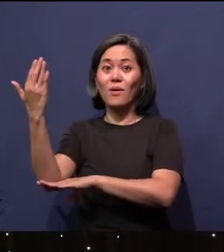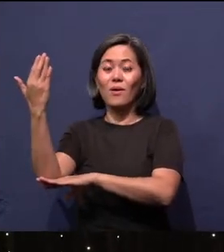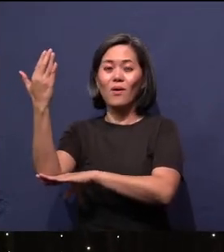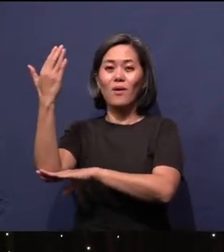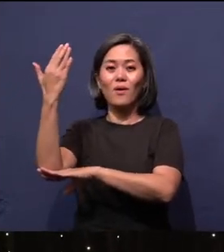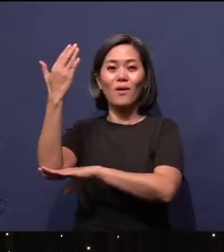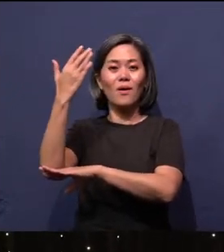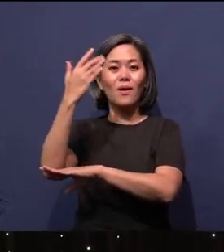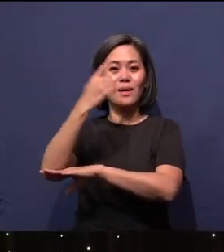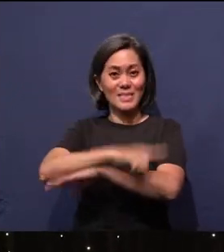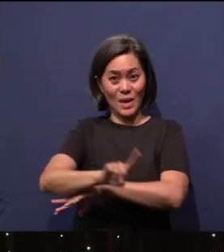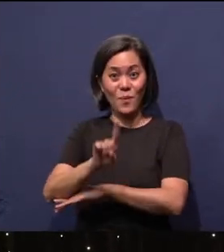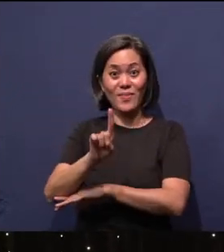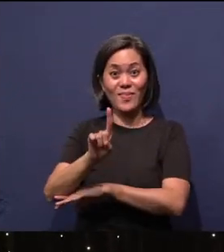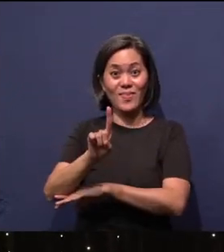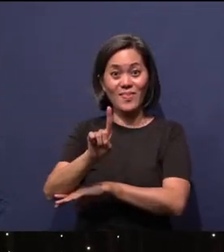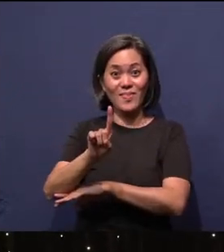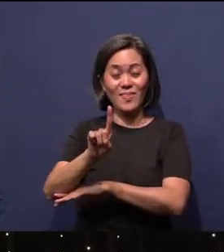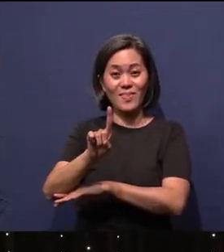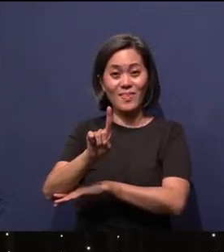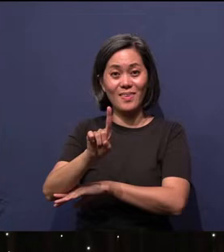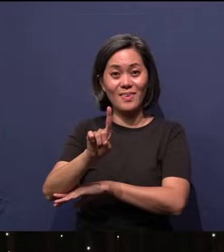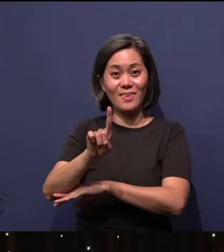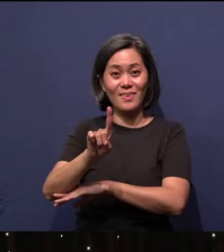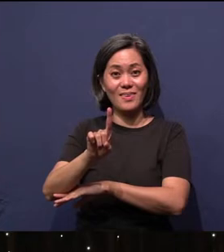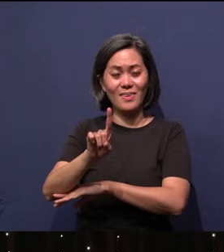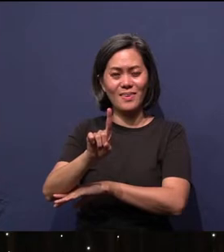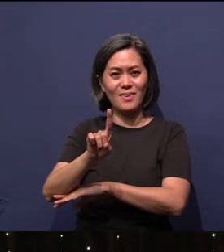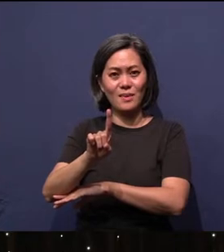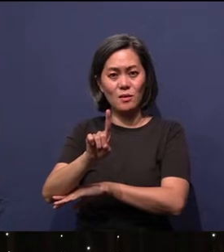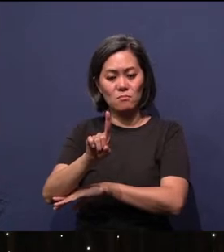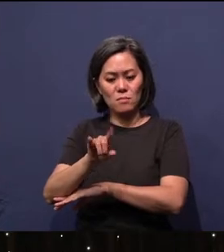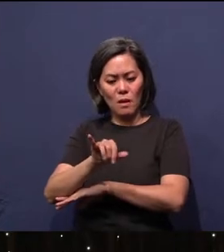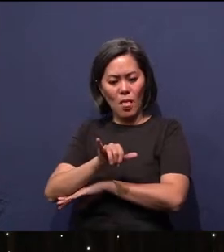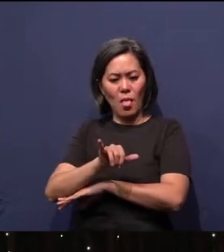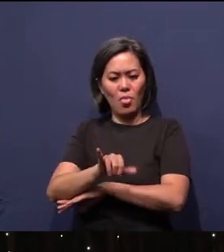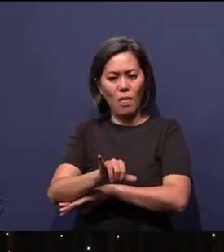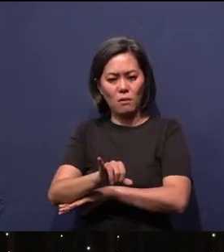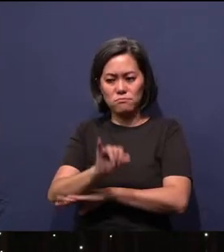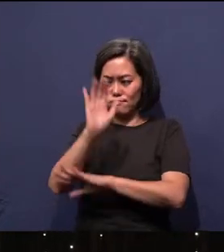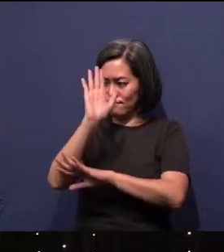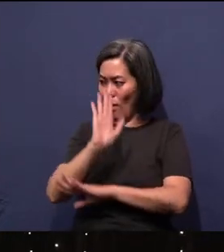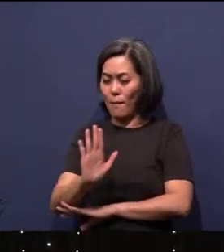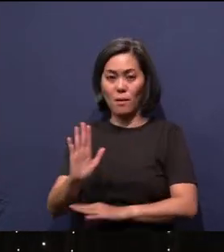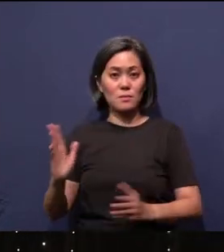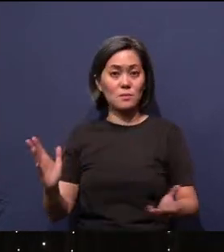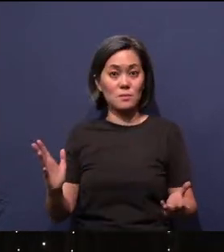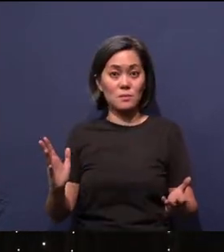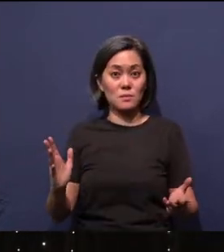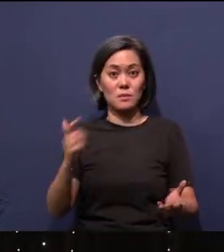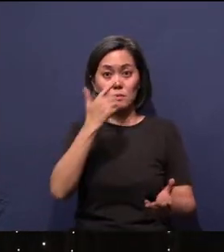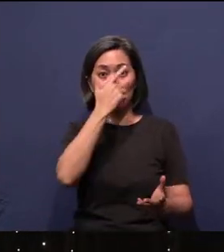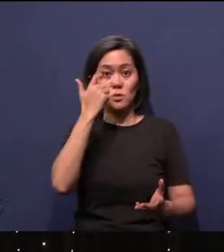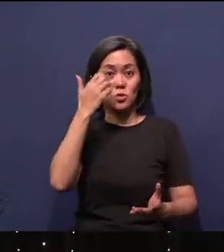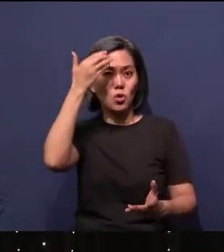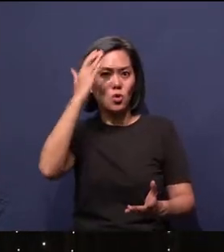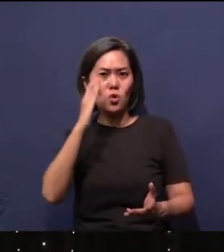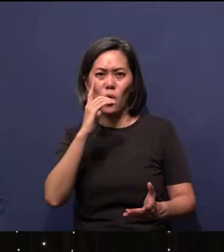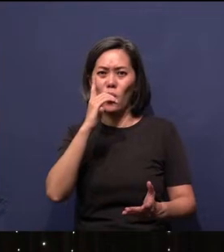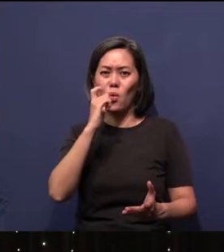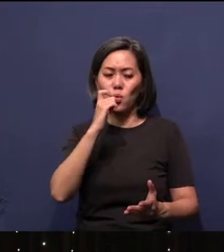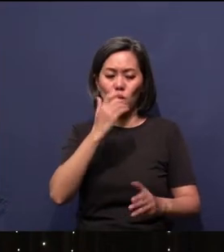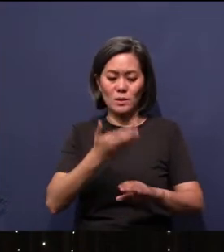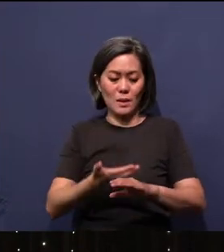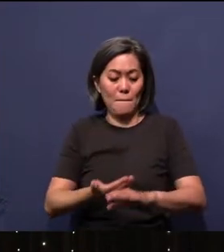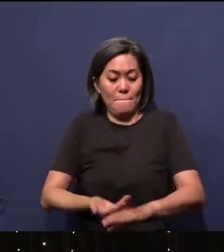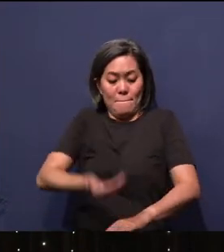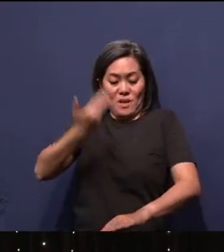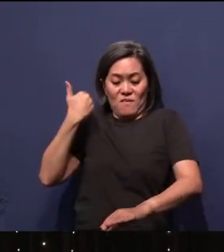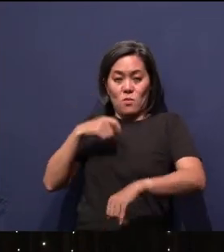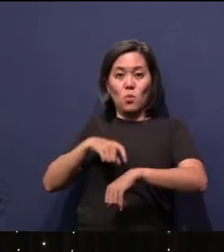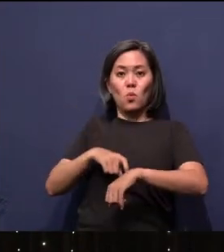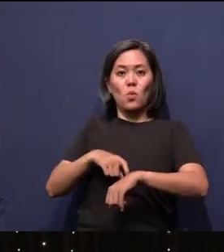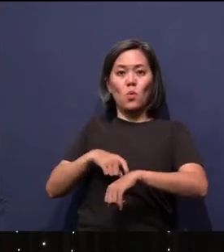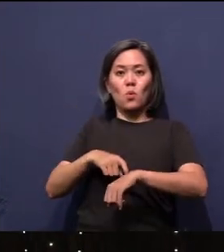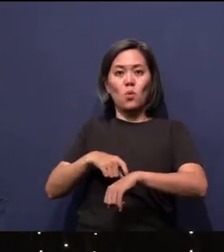That is just so amazing because God, who is beyond time, God who is beyond the measure